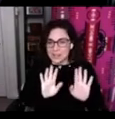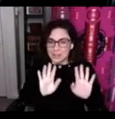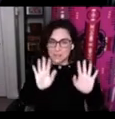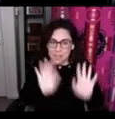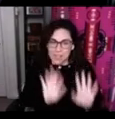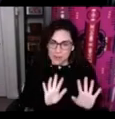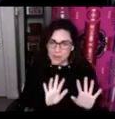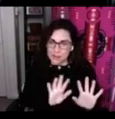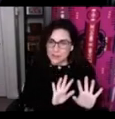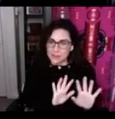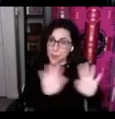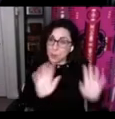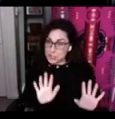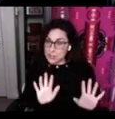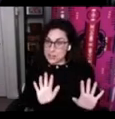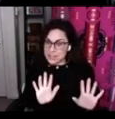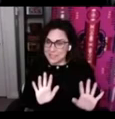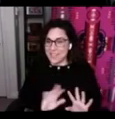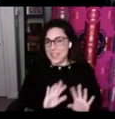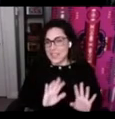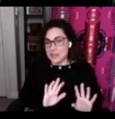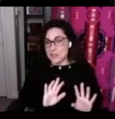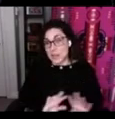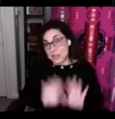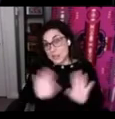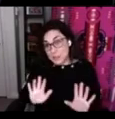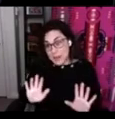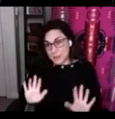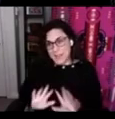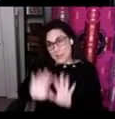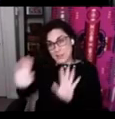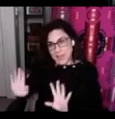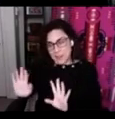sort of there for perpetuity and then you create a new map and then you put that up